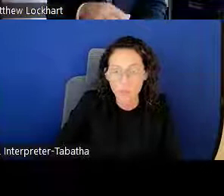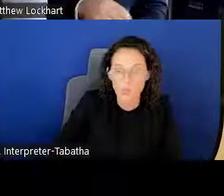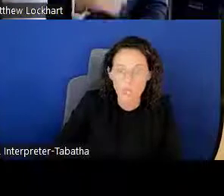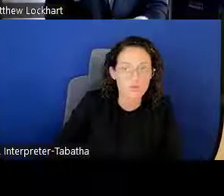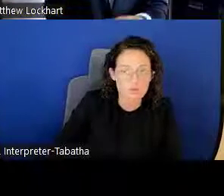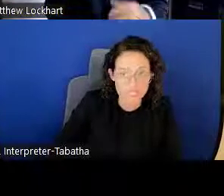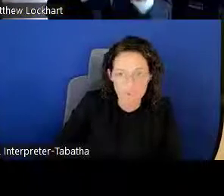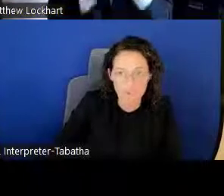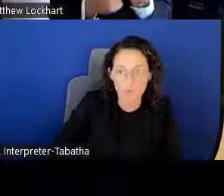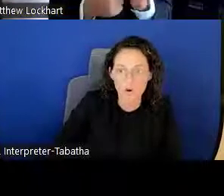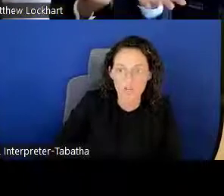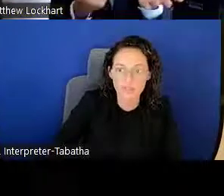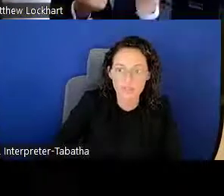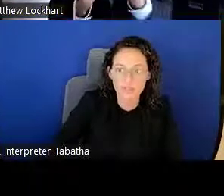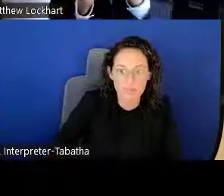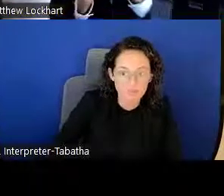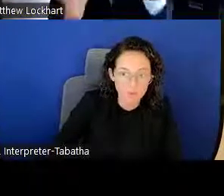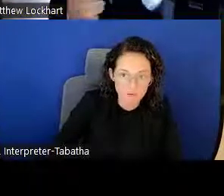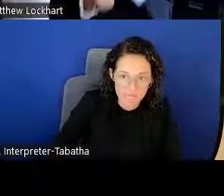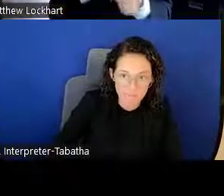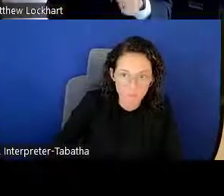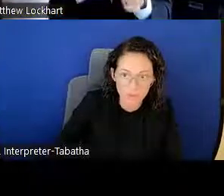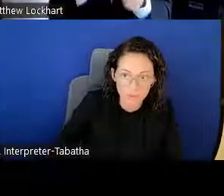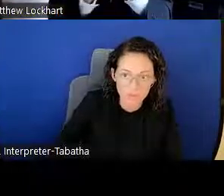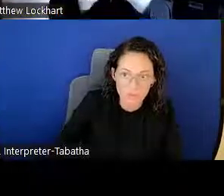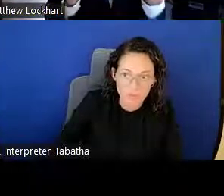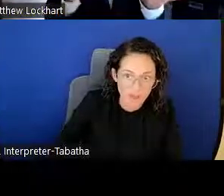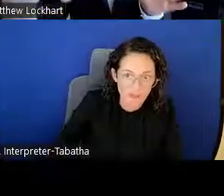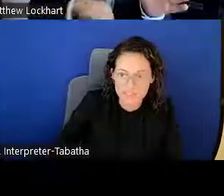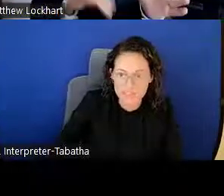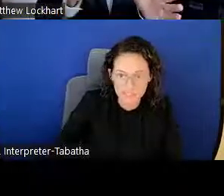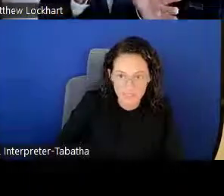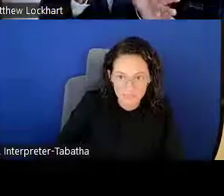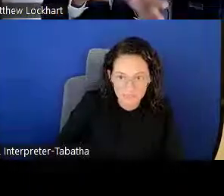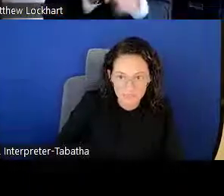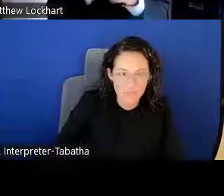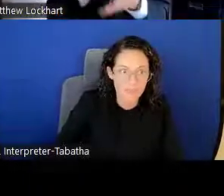when you receive an award, for example, obviously you have